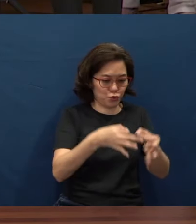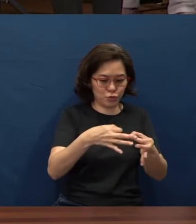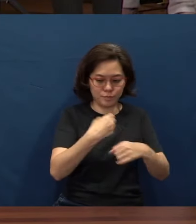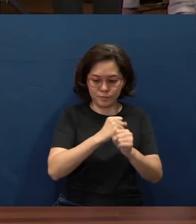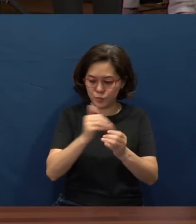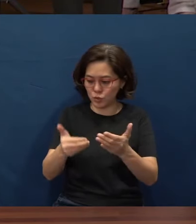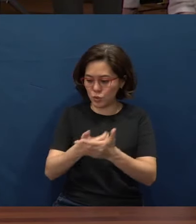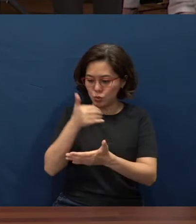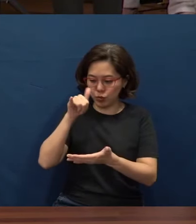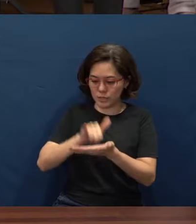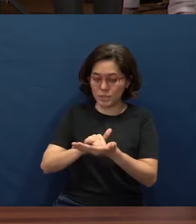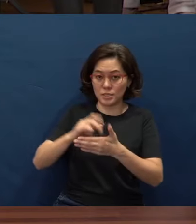fallen world.